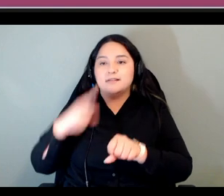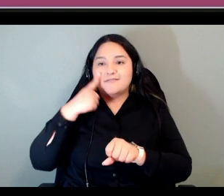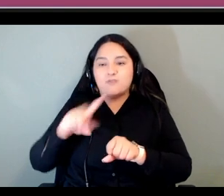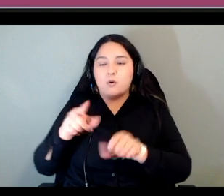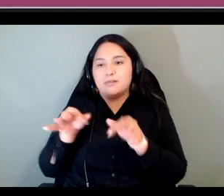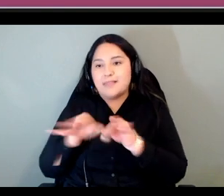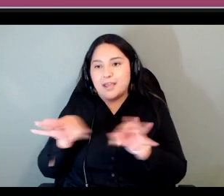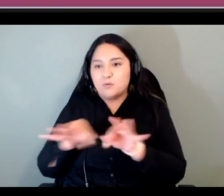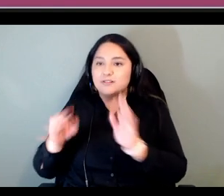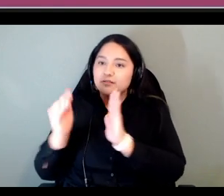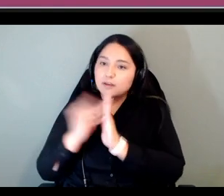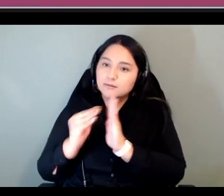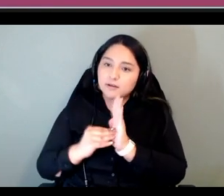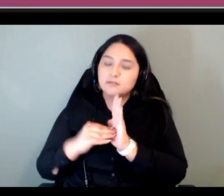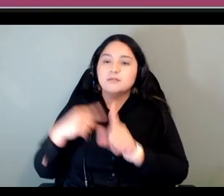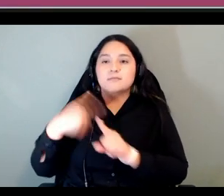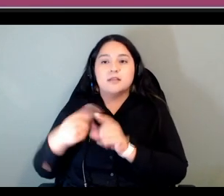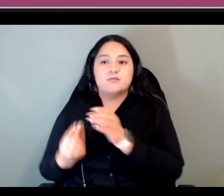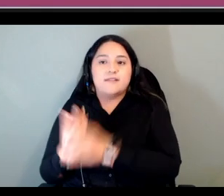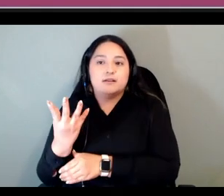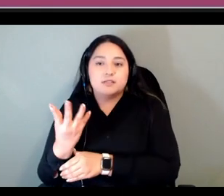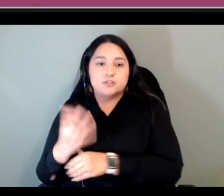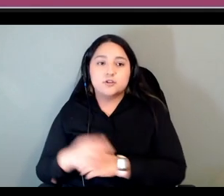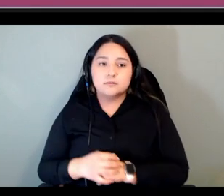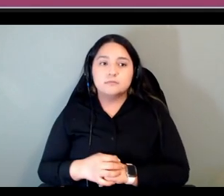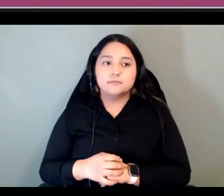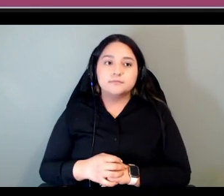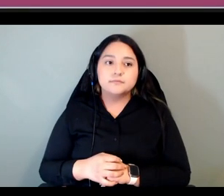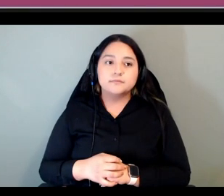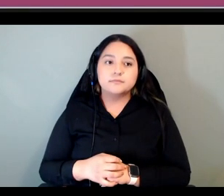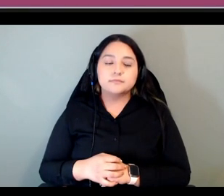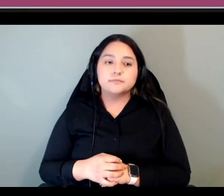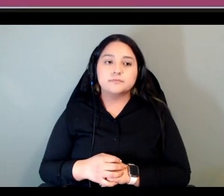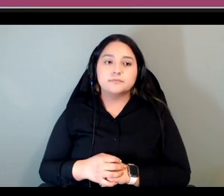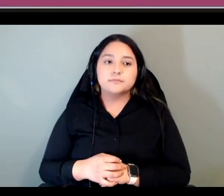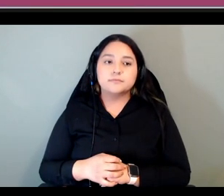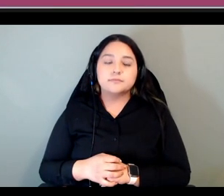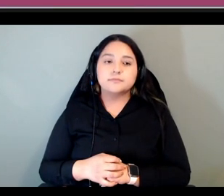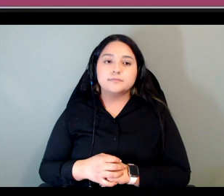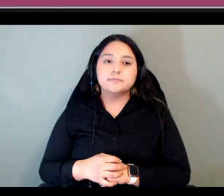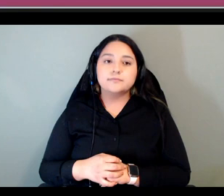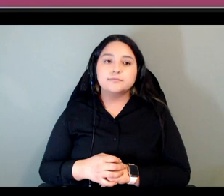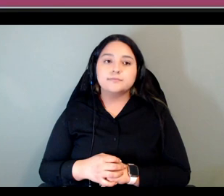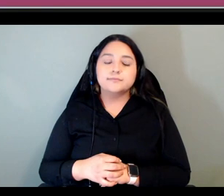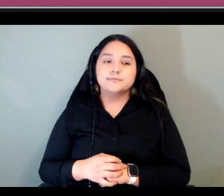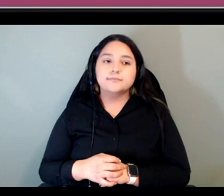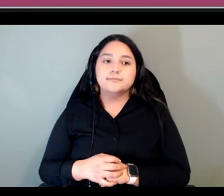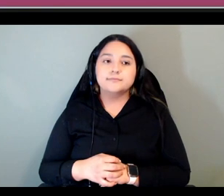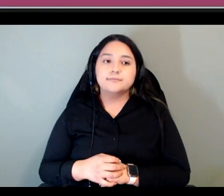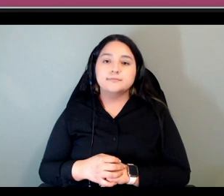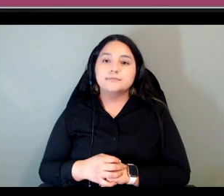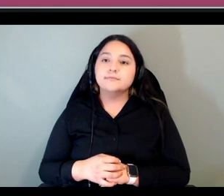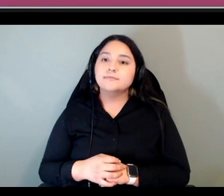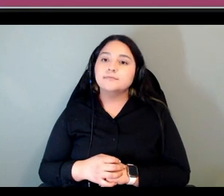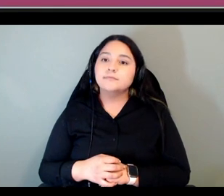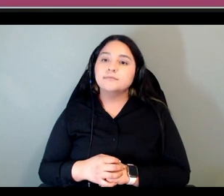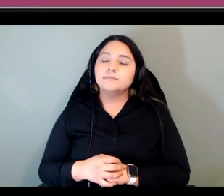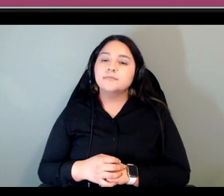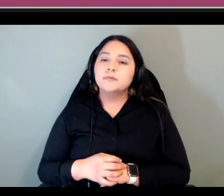revitalization um let's see so um even just in thinking about how we're going to approach